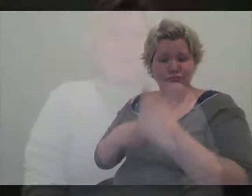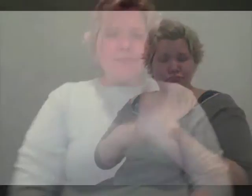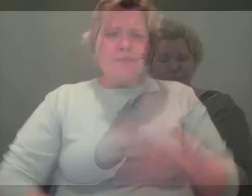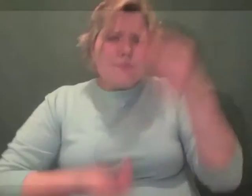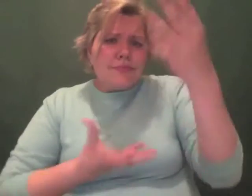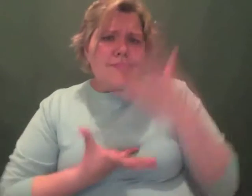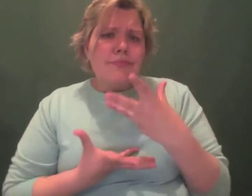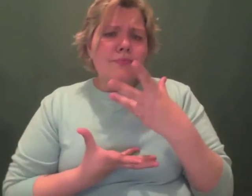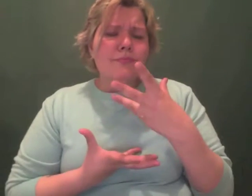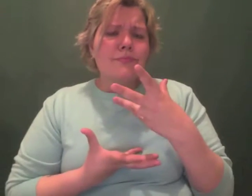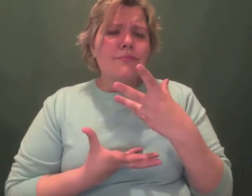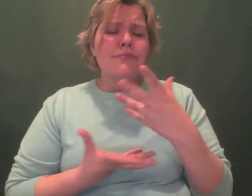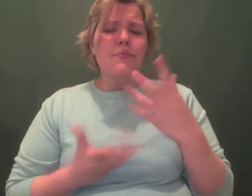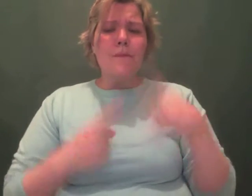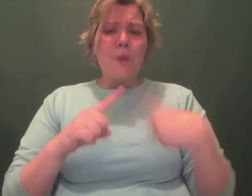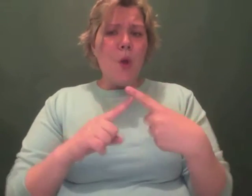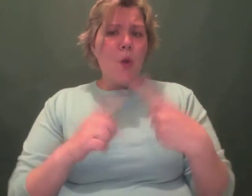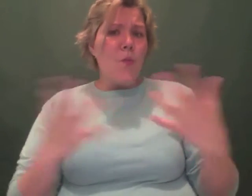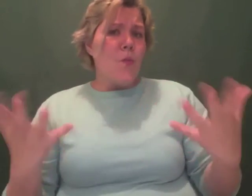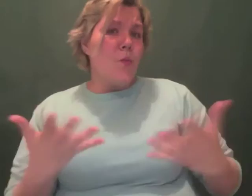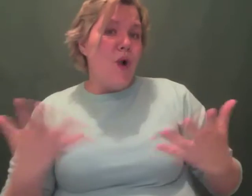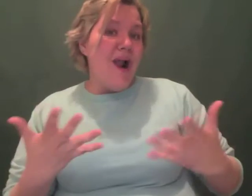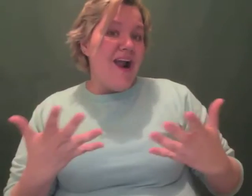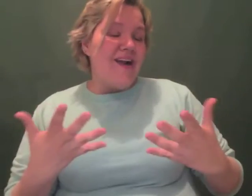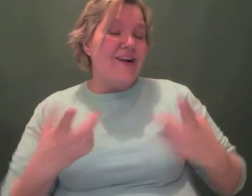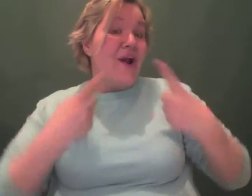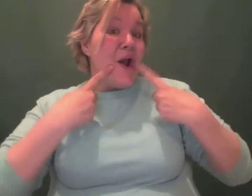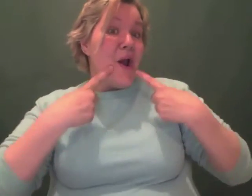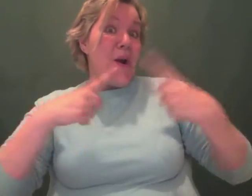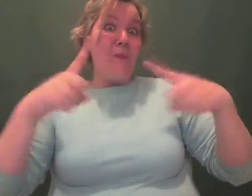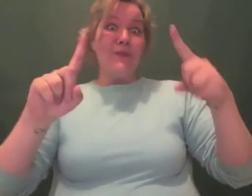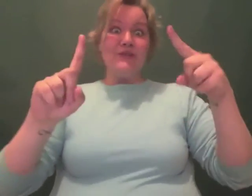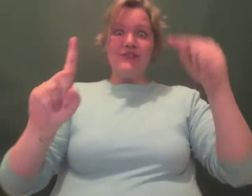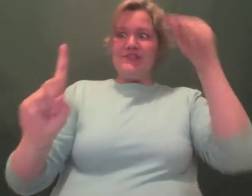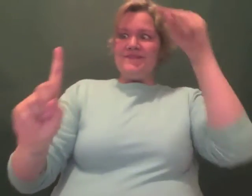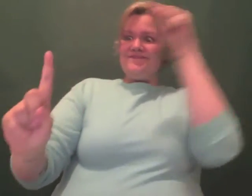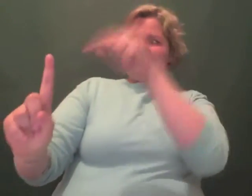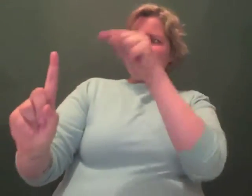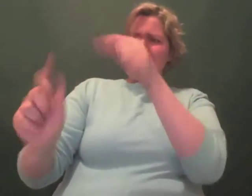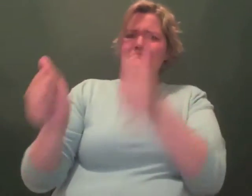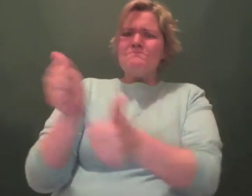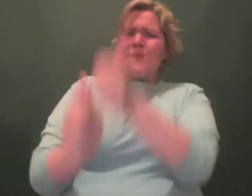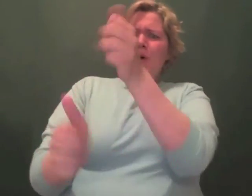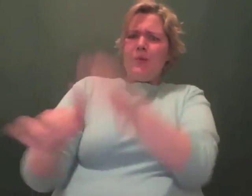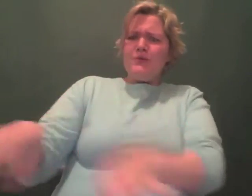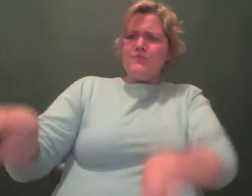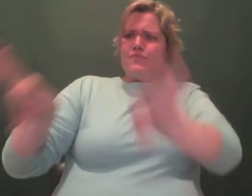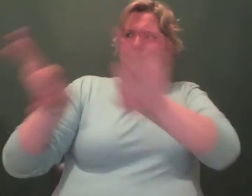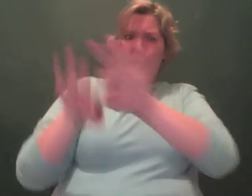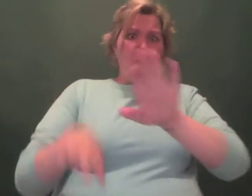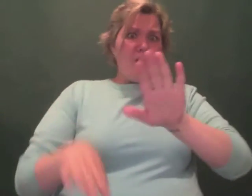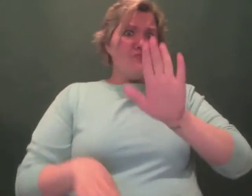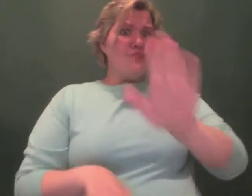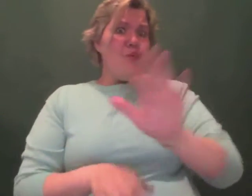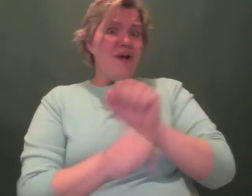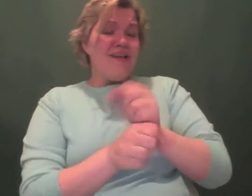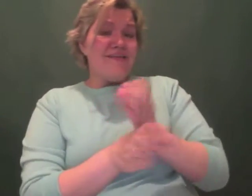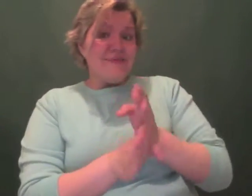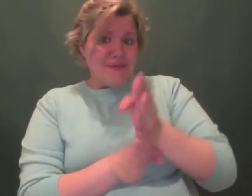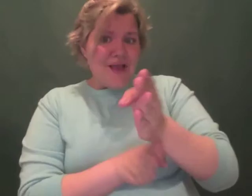Tell us about the accomplishment you consider to be the most important in your career.